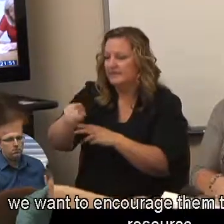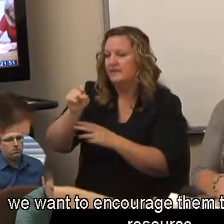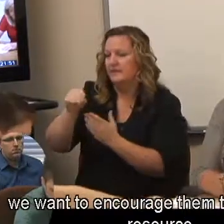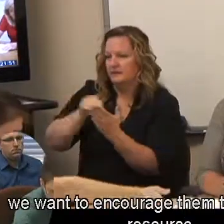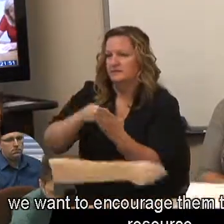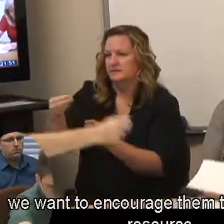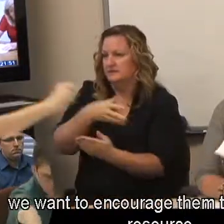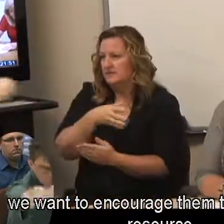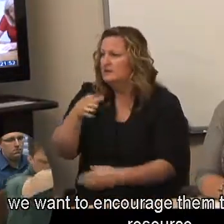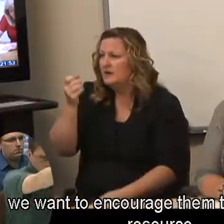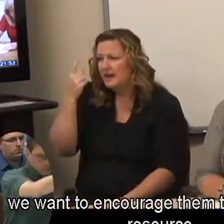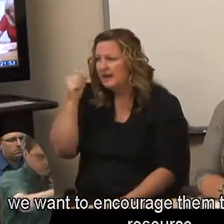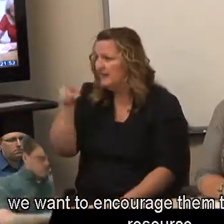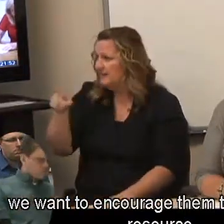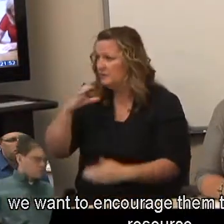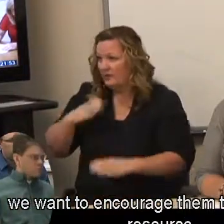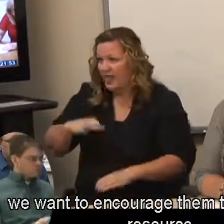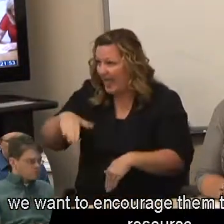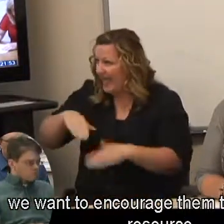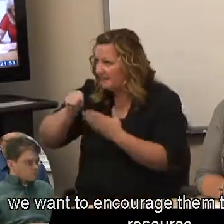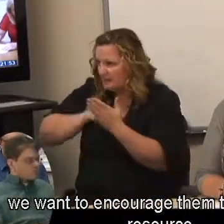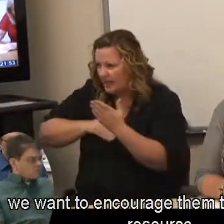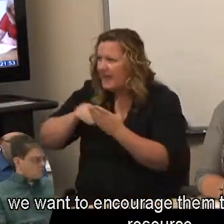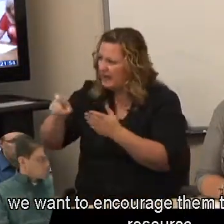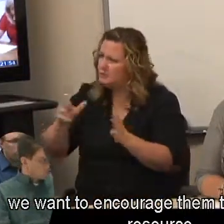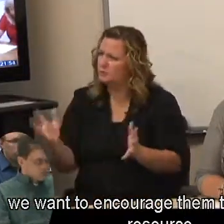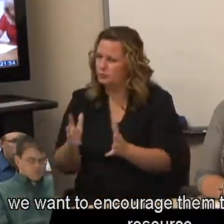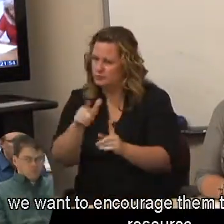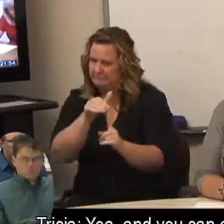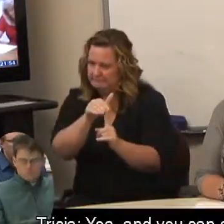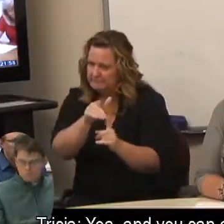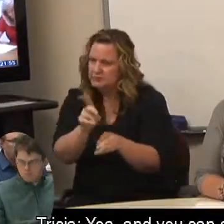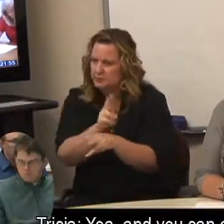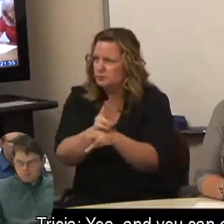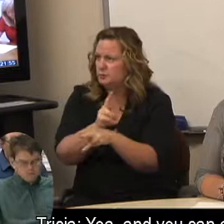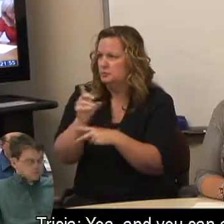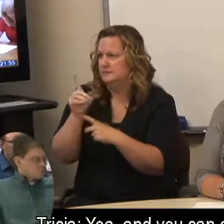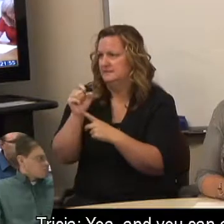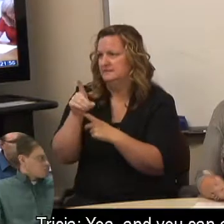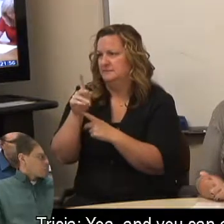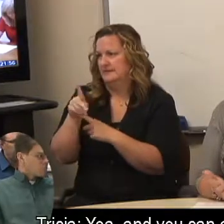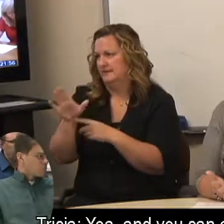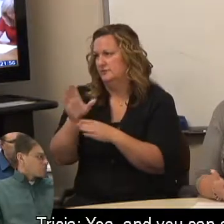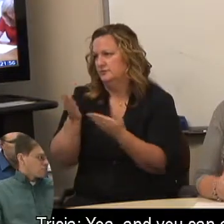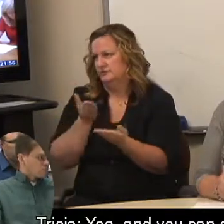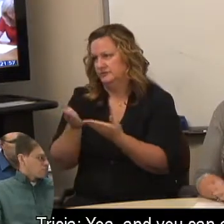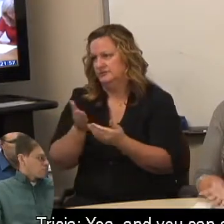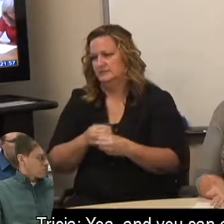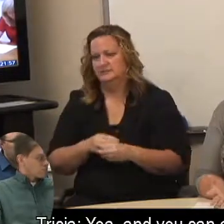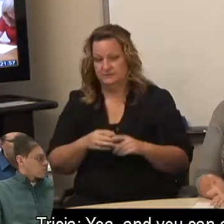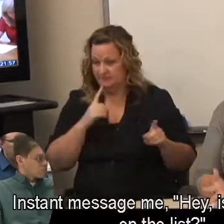we want to encourage them to look at that resource. Tricia: Yea, and you can email me.